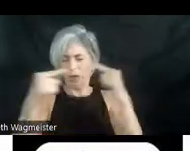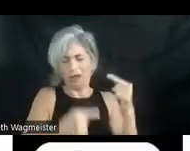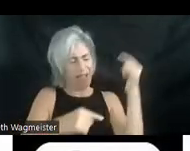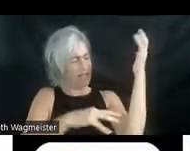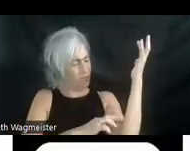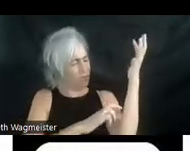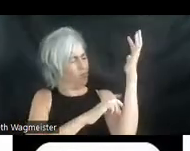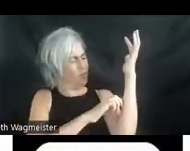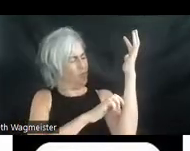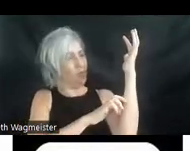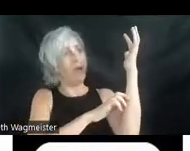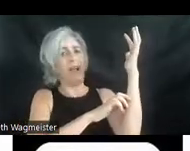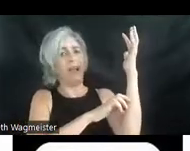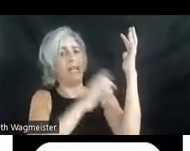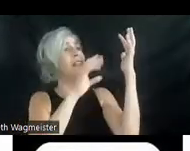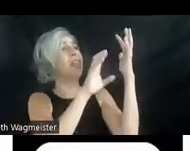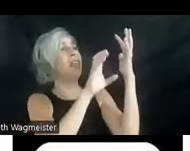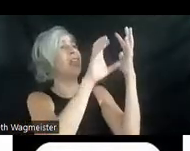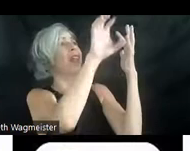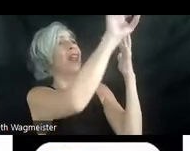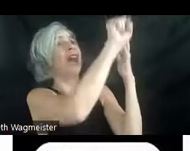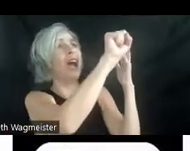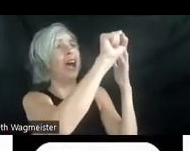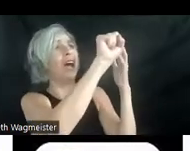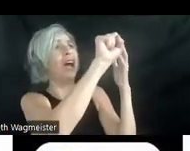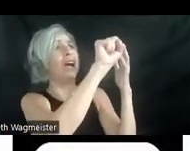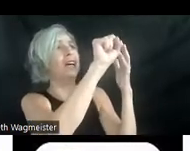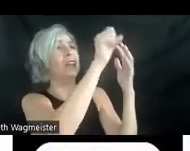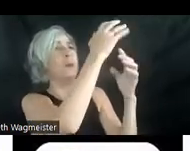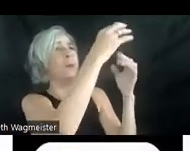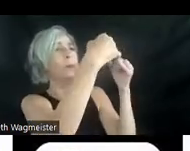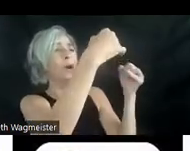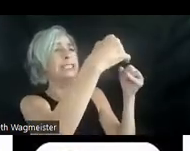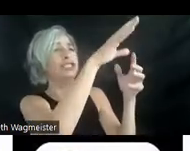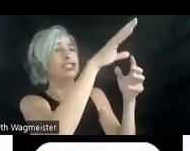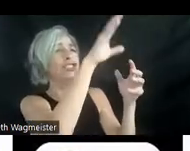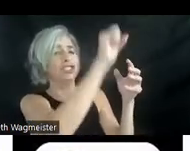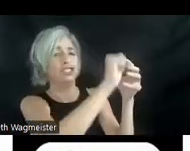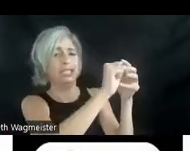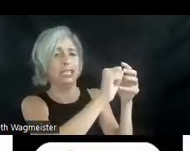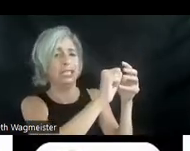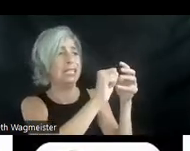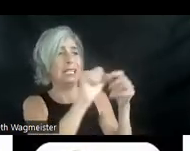He latches on to a tangle of thin upper branches. His legs flail for a foothold. Mohammed stretches